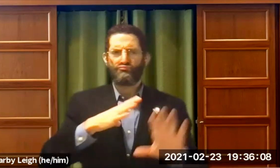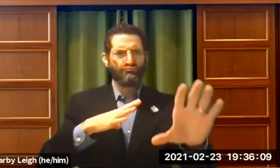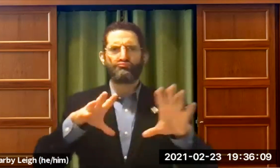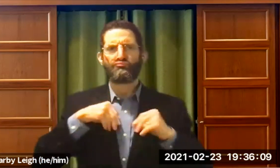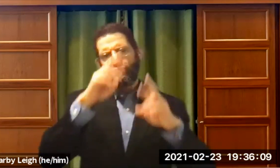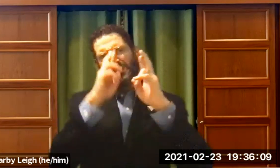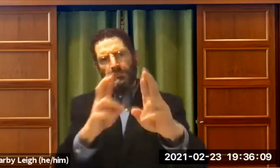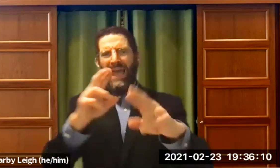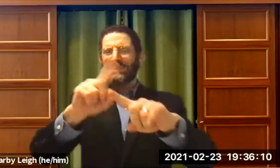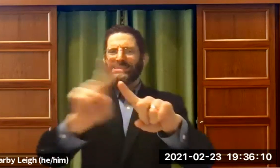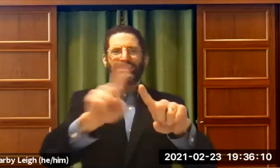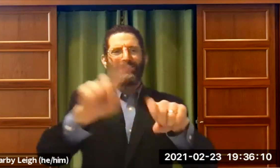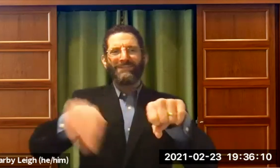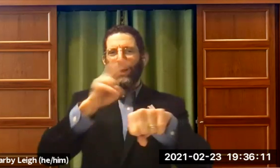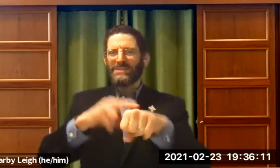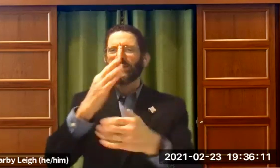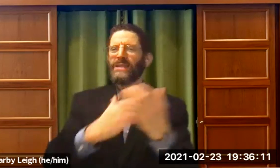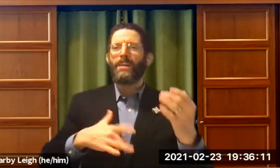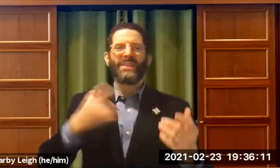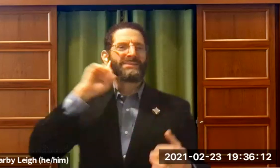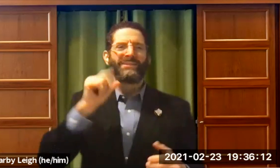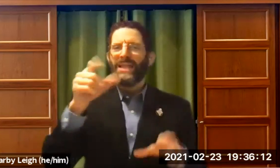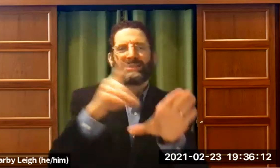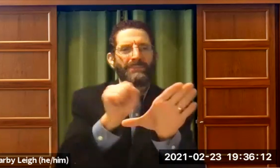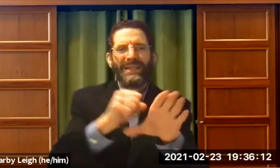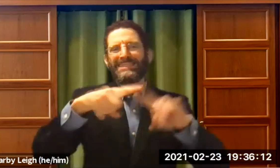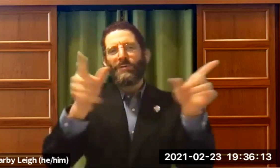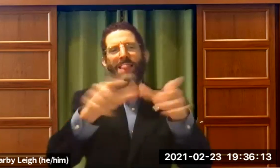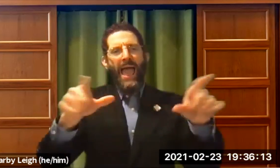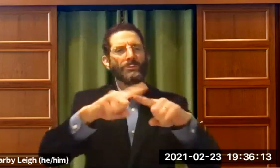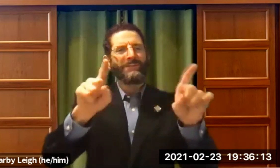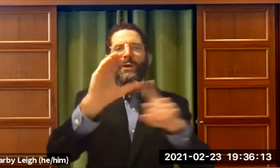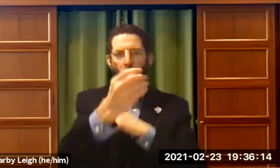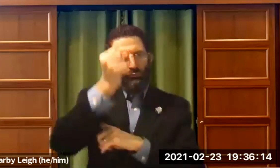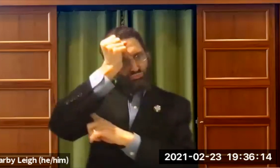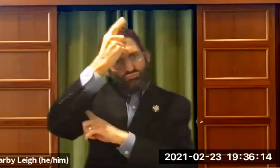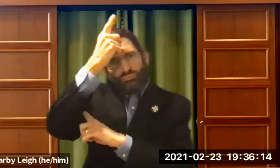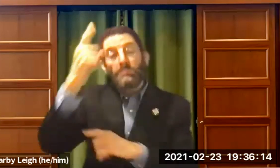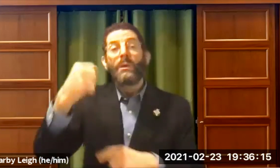I know we all have different opinions about the word disability, that deafness isn't really a disability.